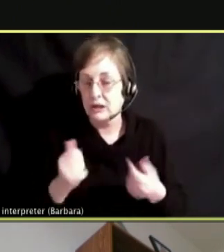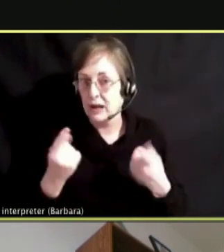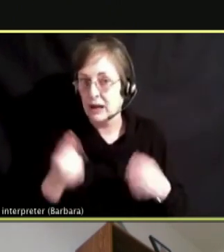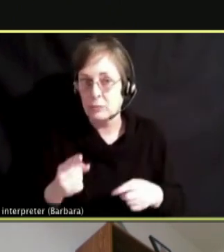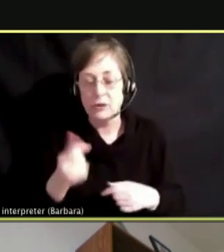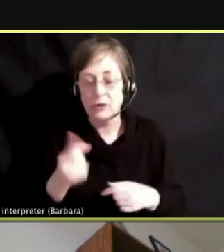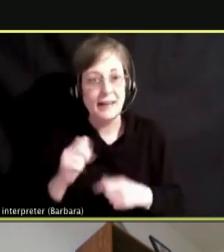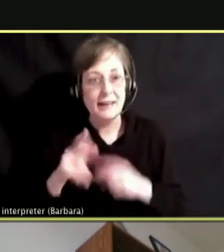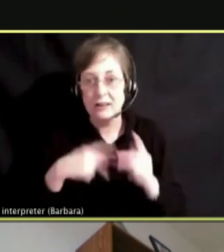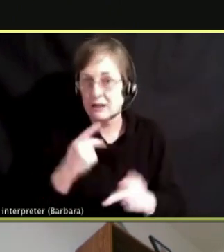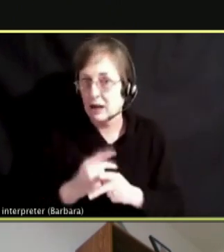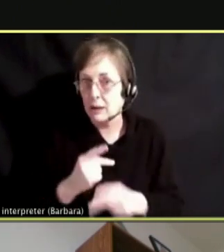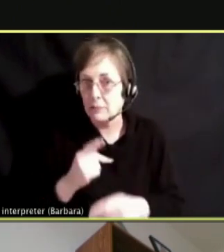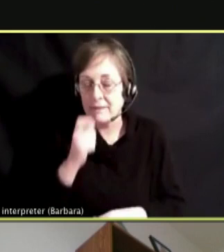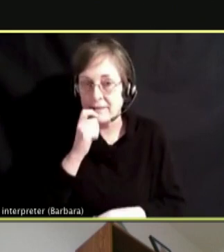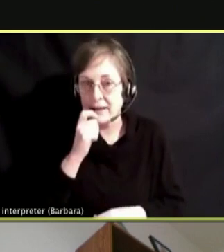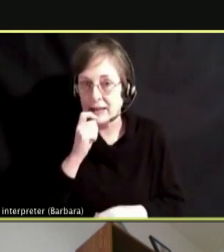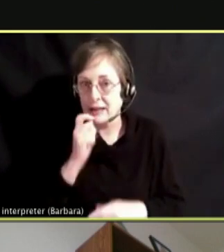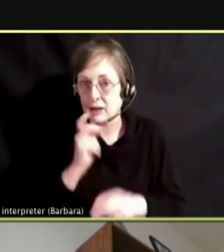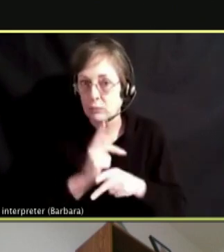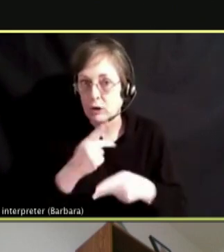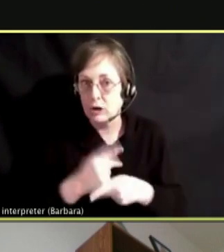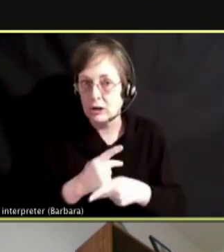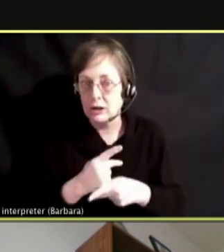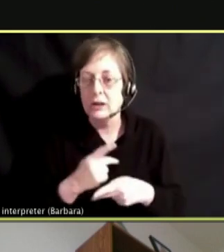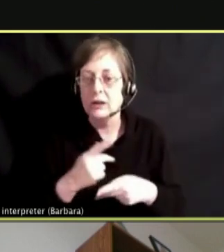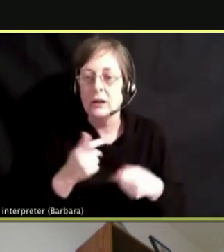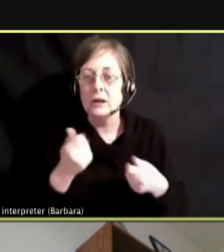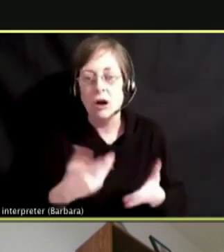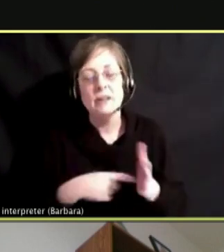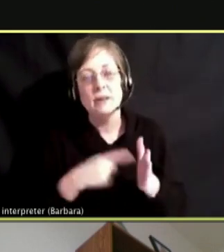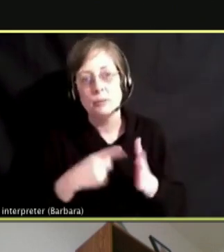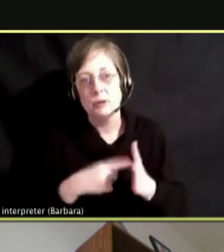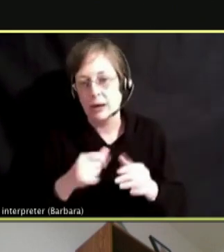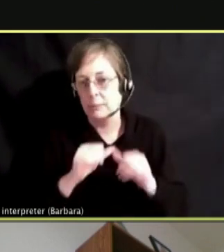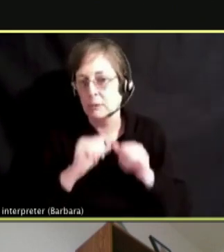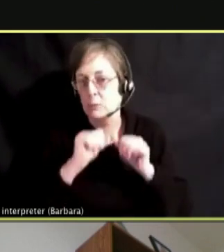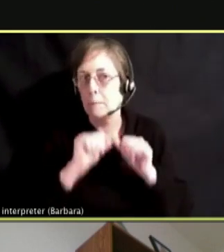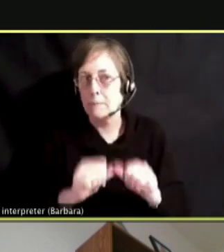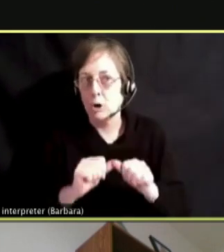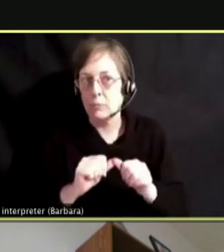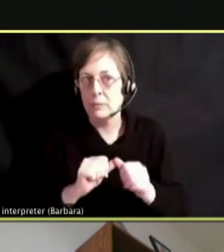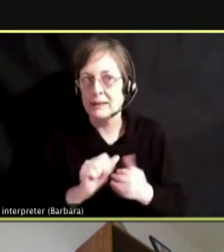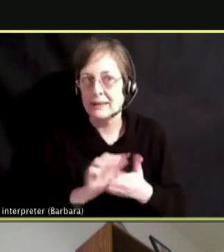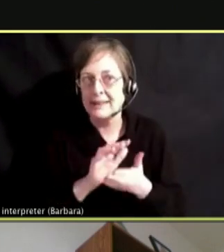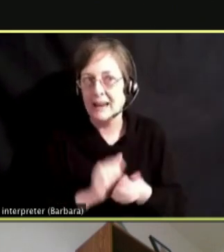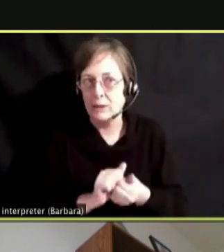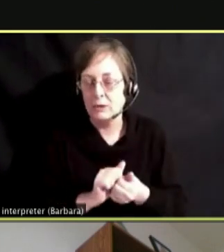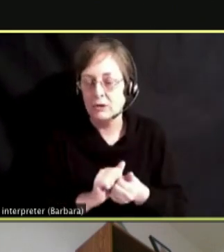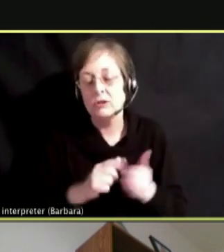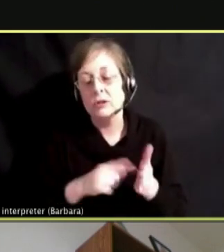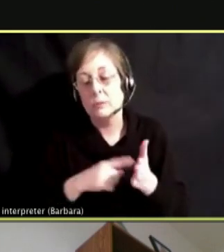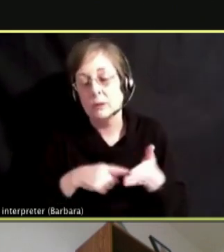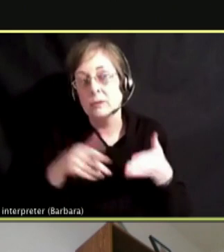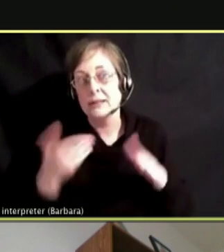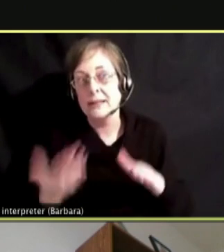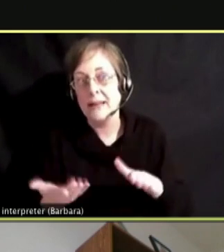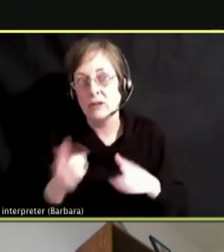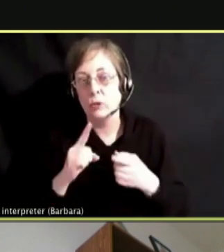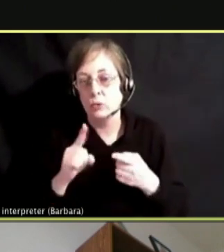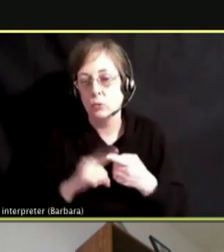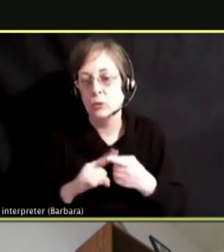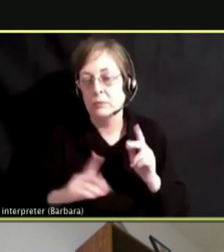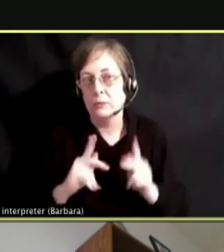IT CAUSES SOMETIMES PERMANENT DAMAGE AND EVEN DEATH WHEN PEOPLE USE IT.